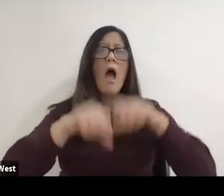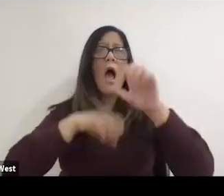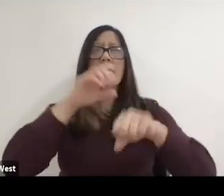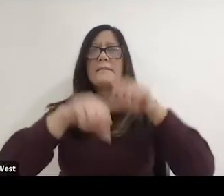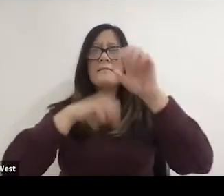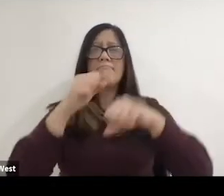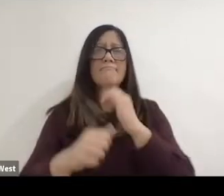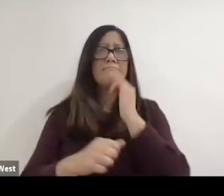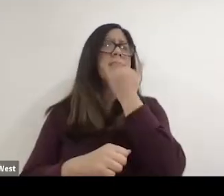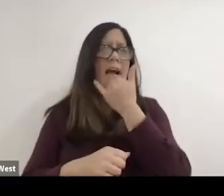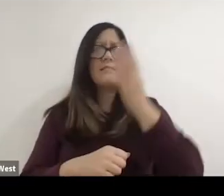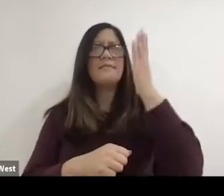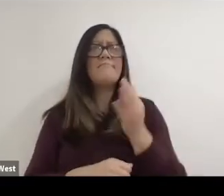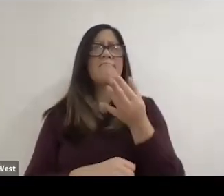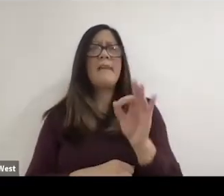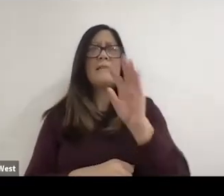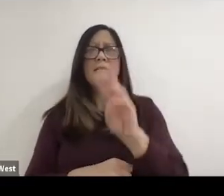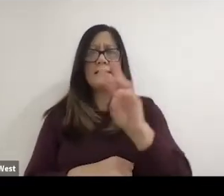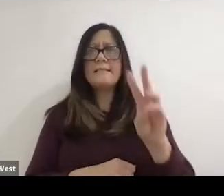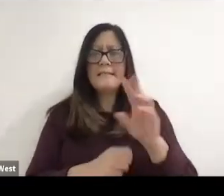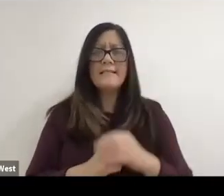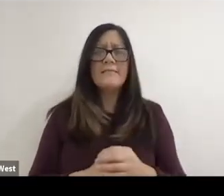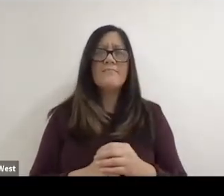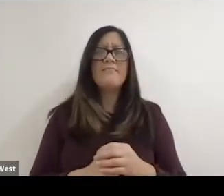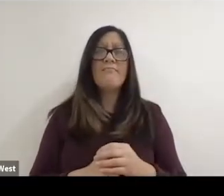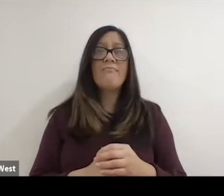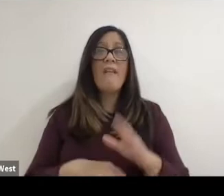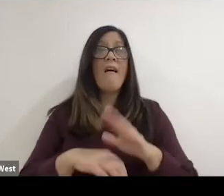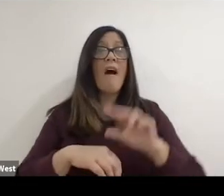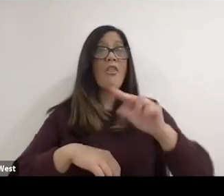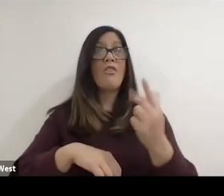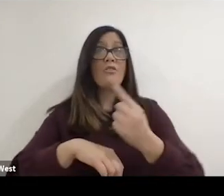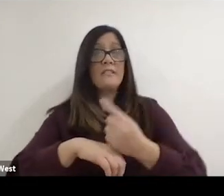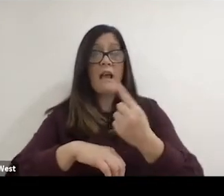So in 1966 and then then I saw on the third day that I was lying